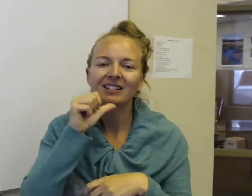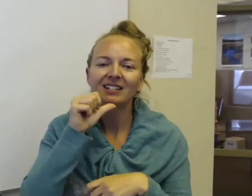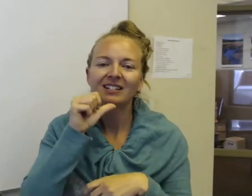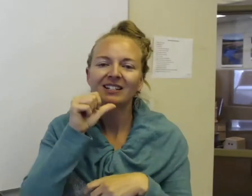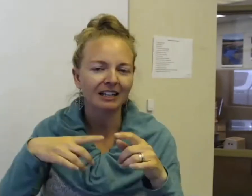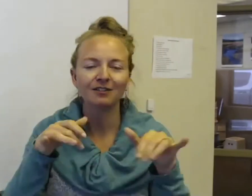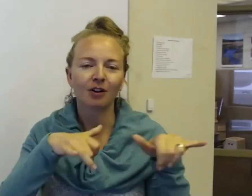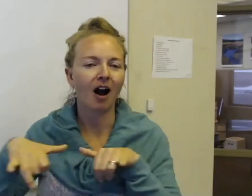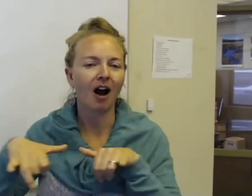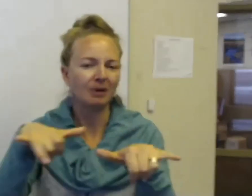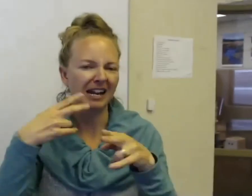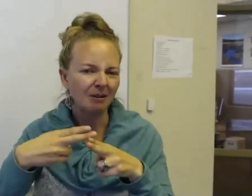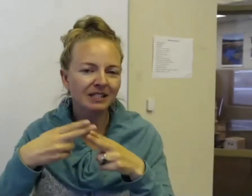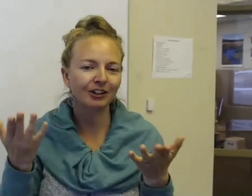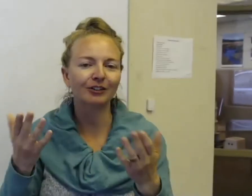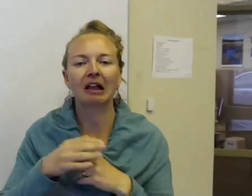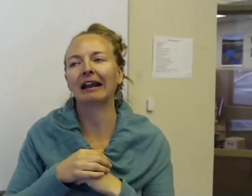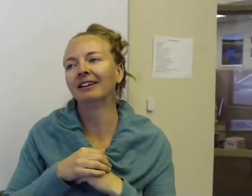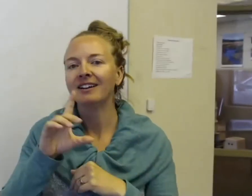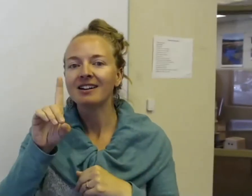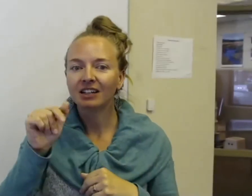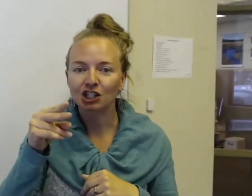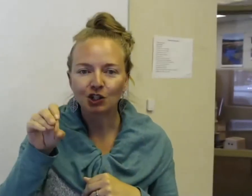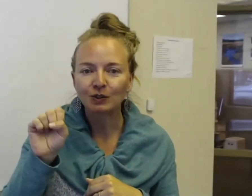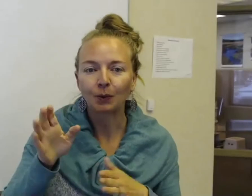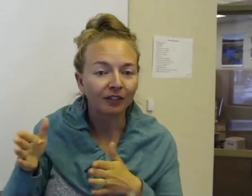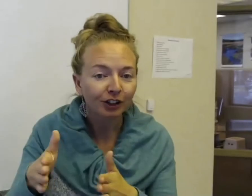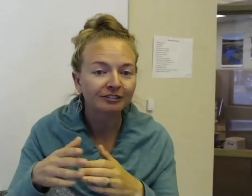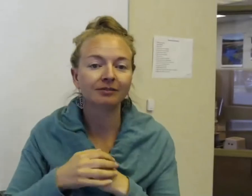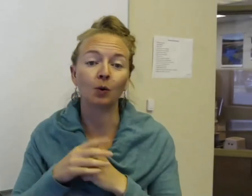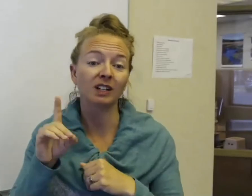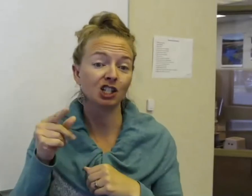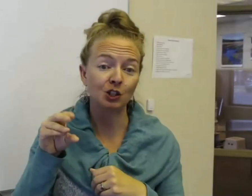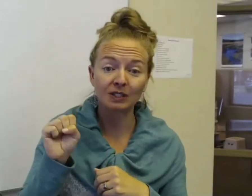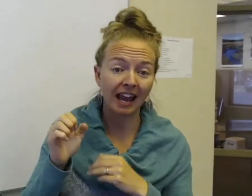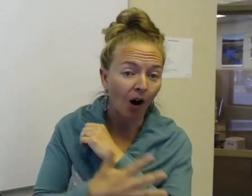don't have signs for common names here like Deschutes River, or Deschutes County.